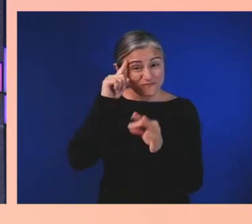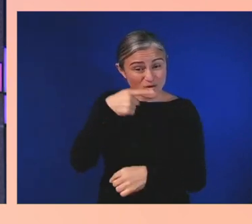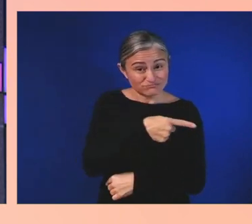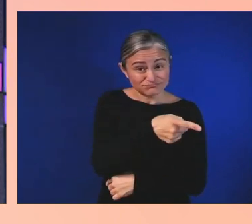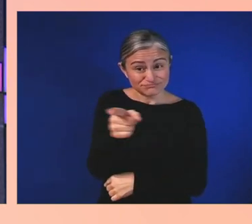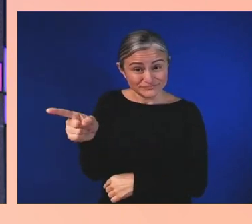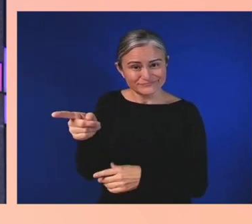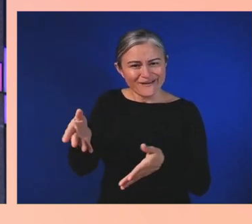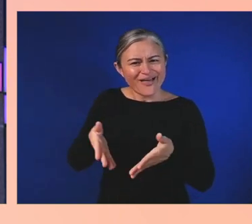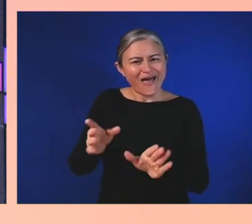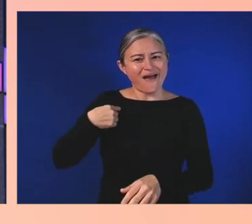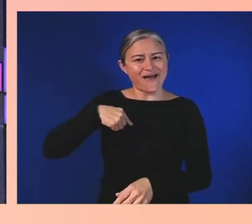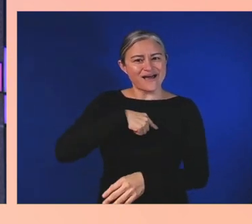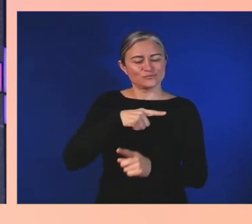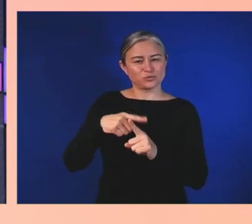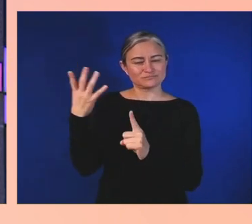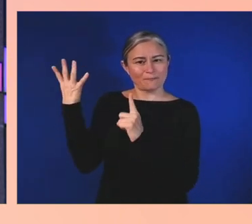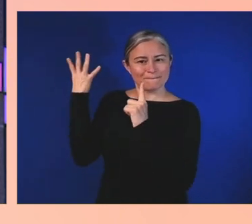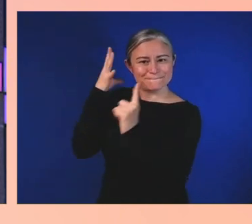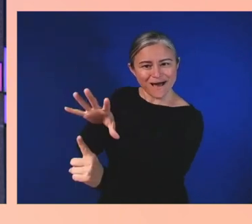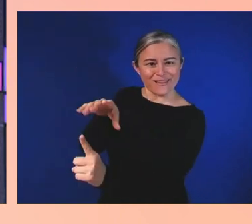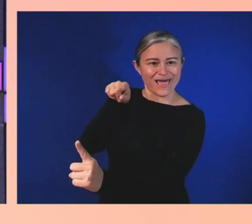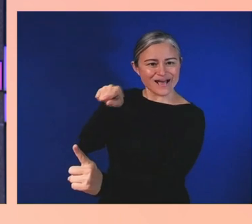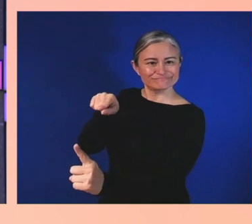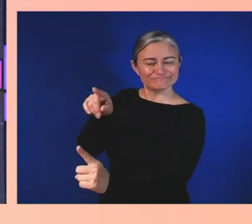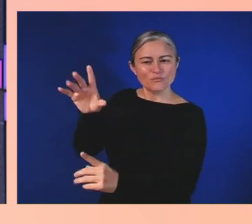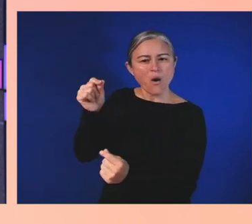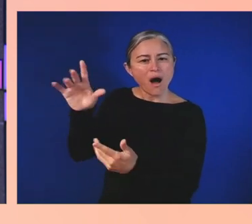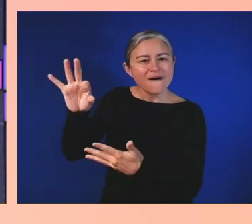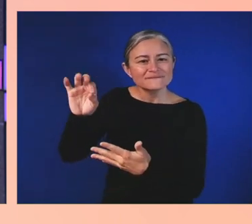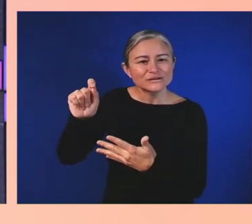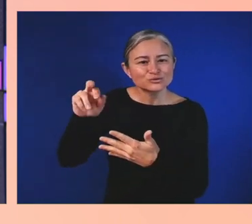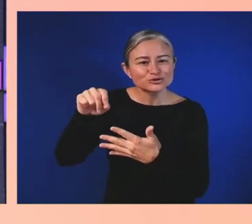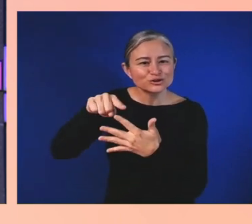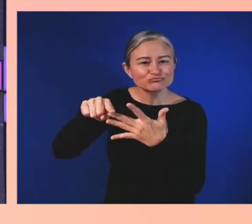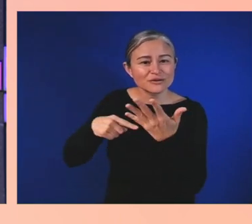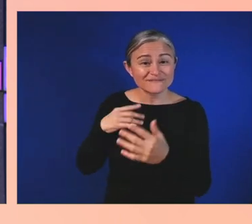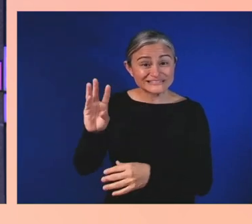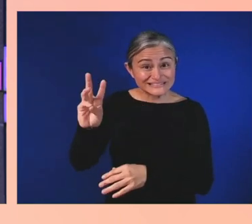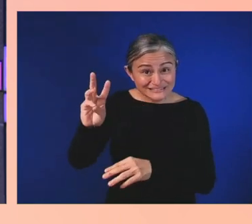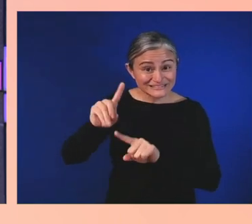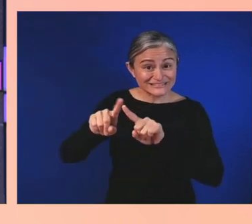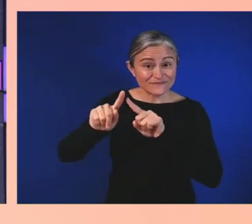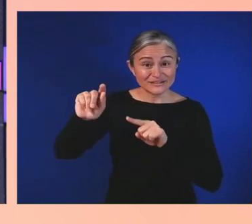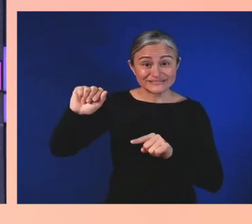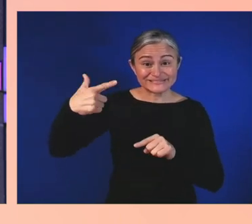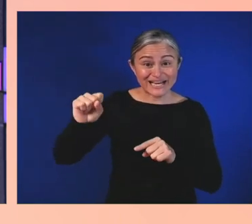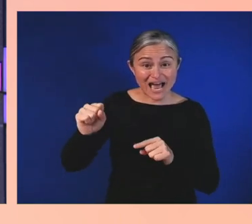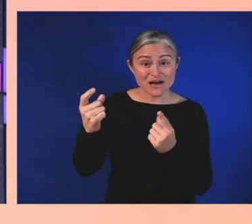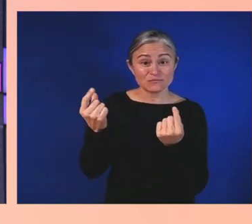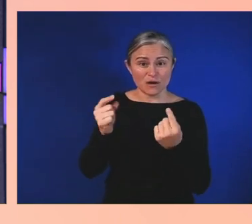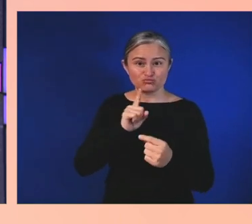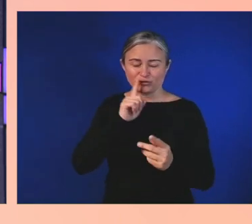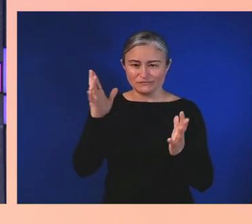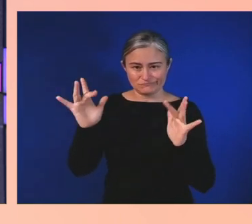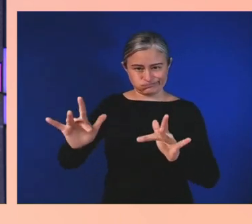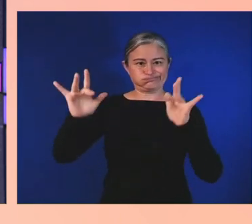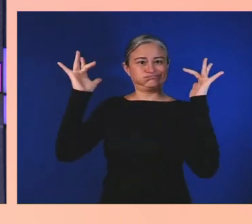features using these six different tags so that we're really shining a light on games that do an awesome job